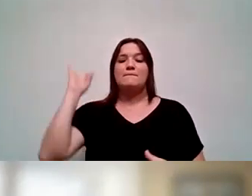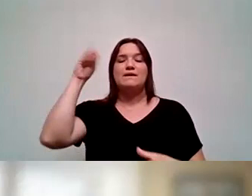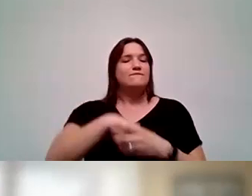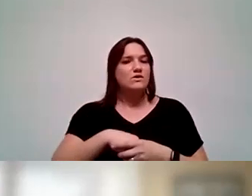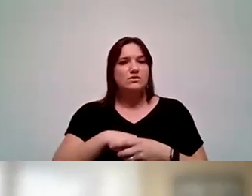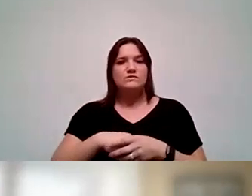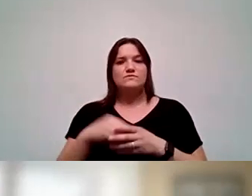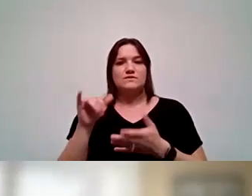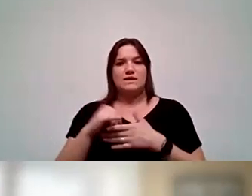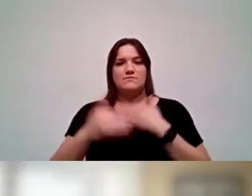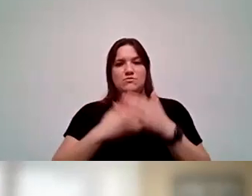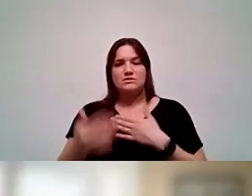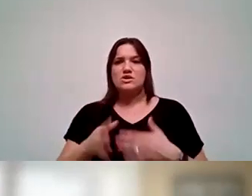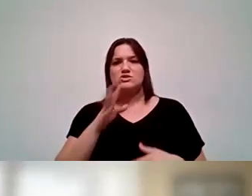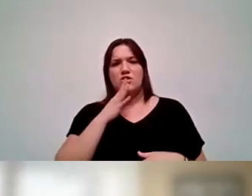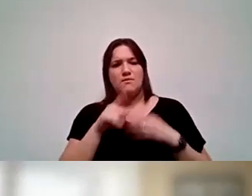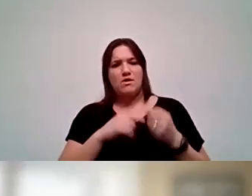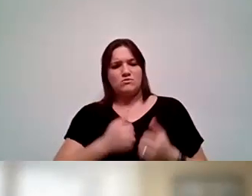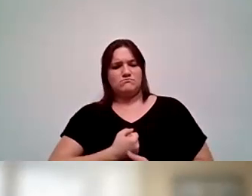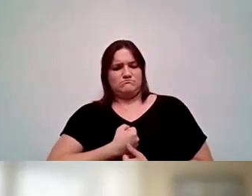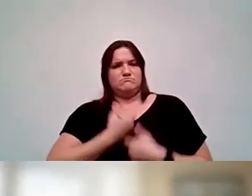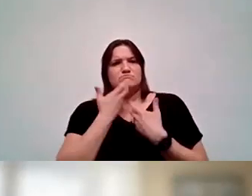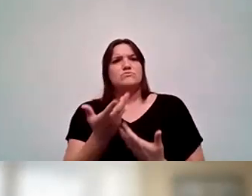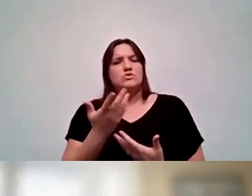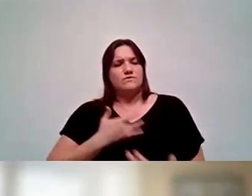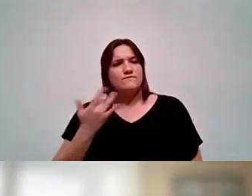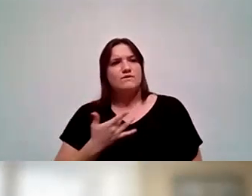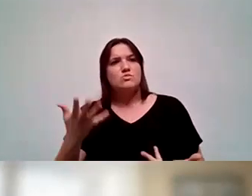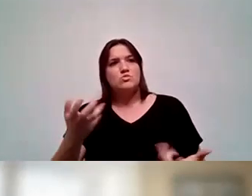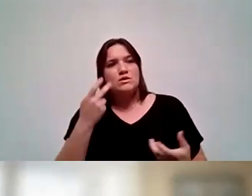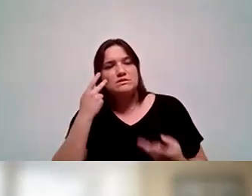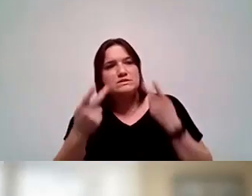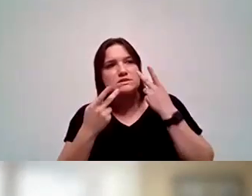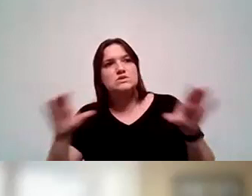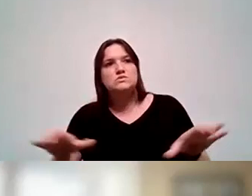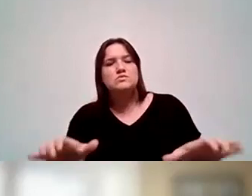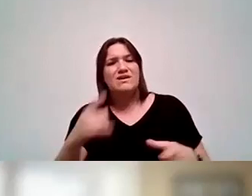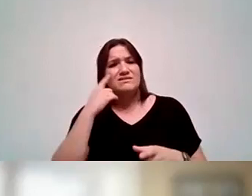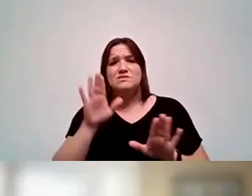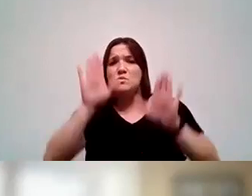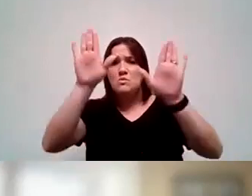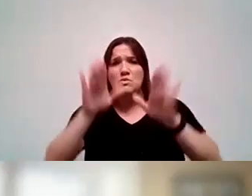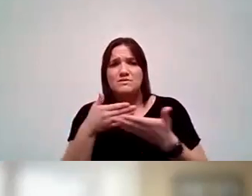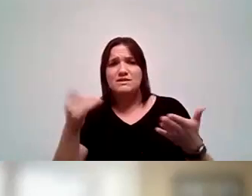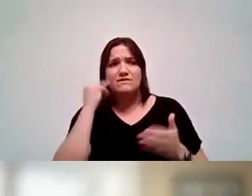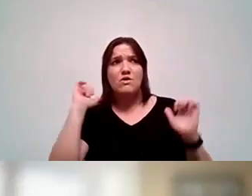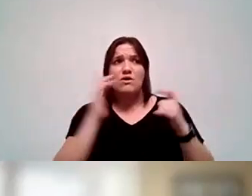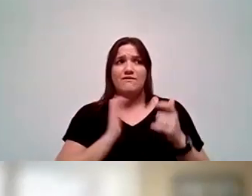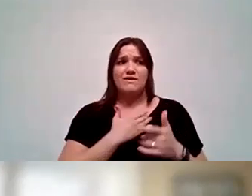and speak your mind about what it is you would like to see. I think it would be a wonderful thing if all of our campuses had that space